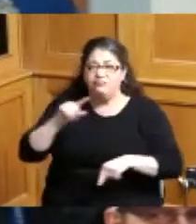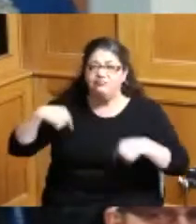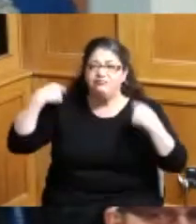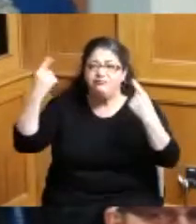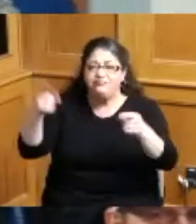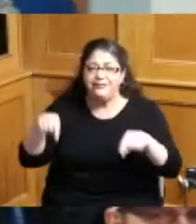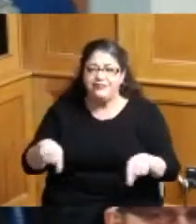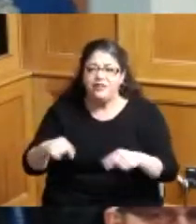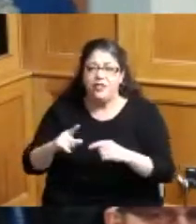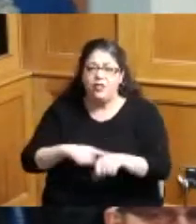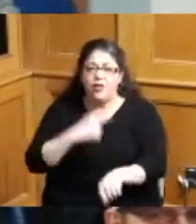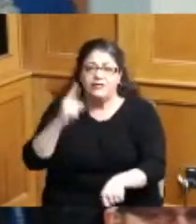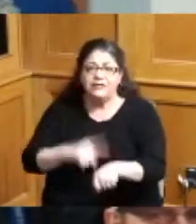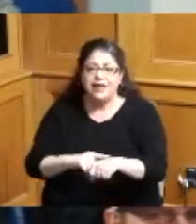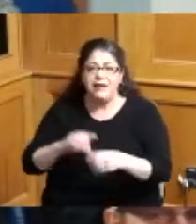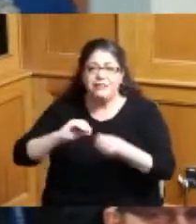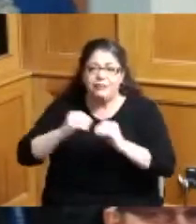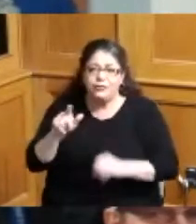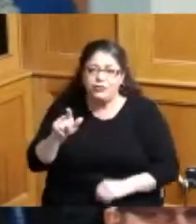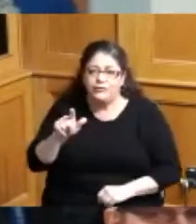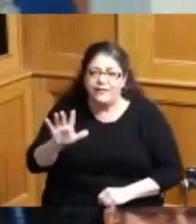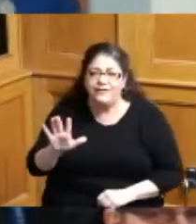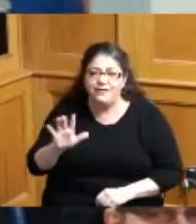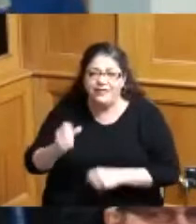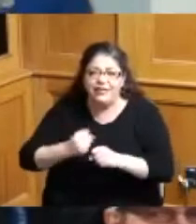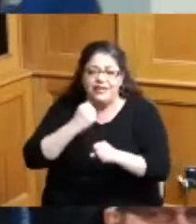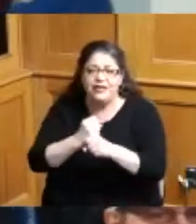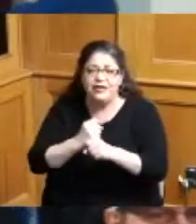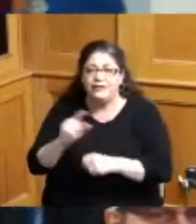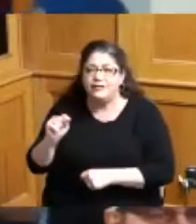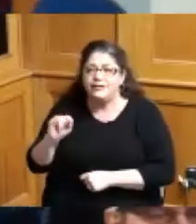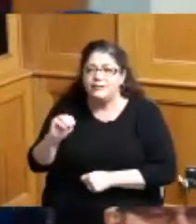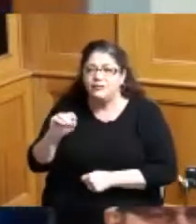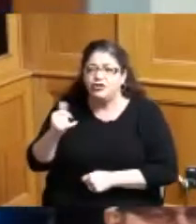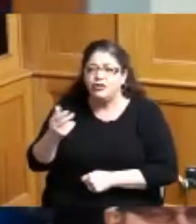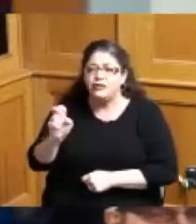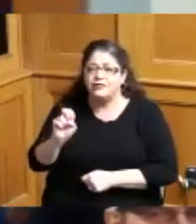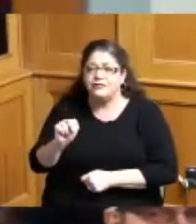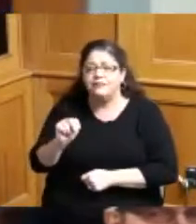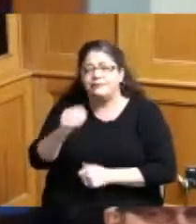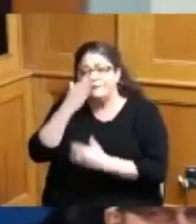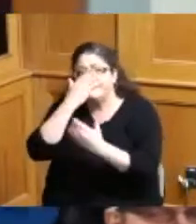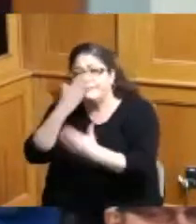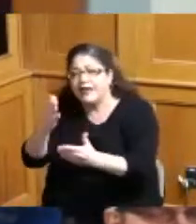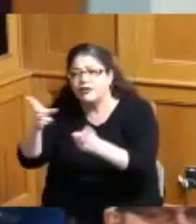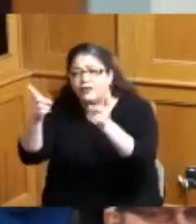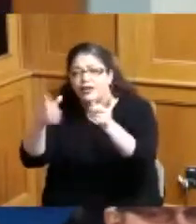we're entering our 25th year queen city I want to thank Tim Johnson our director who's here today